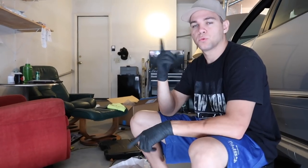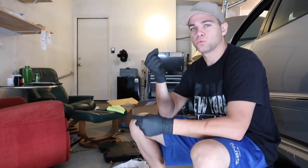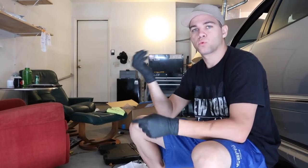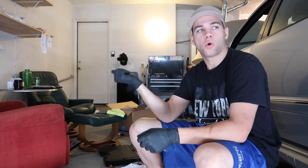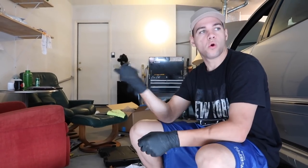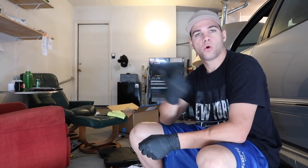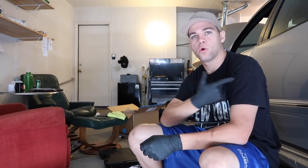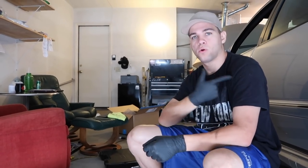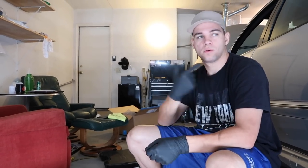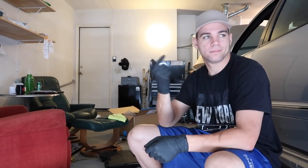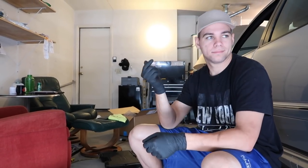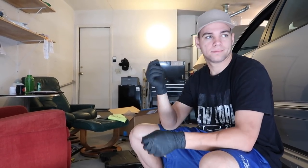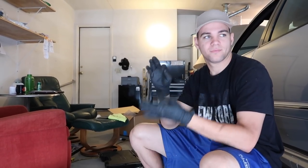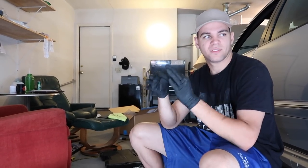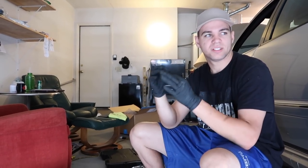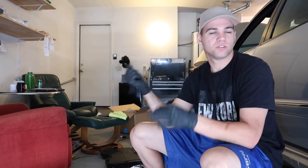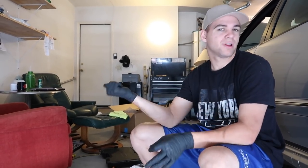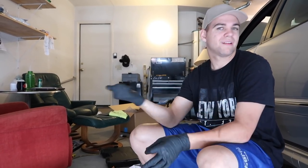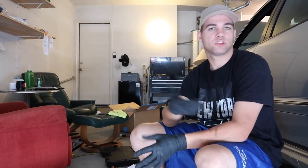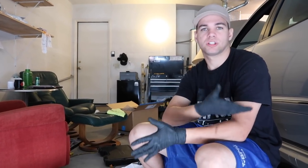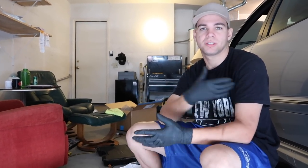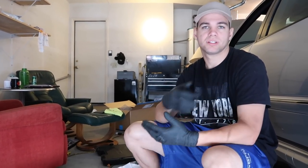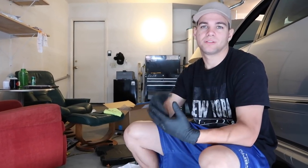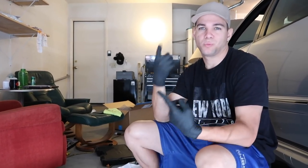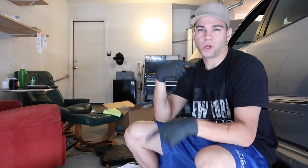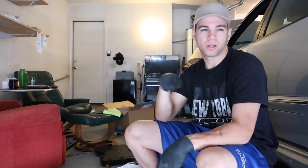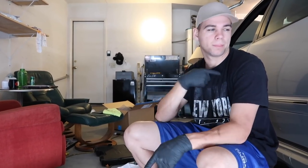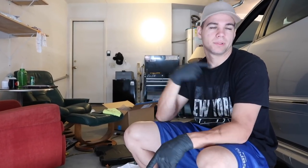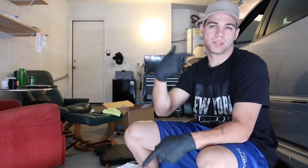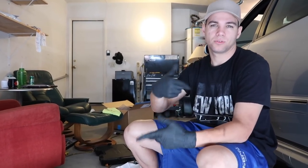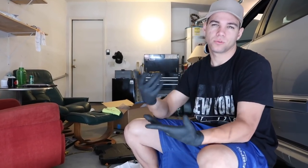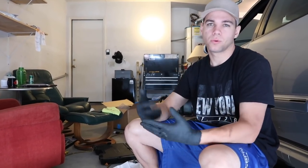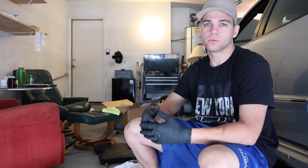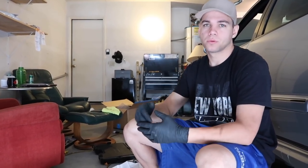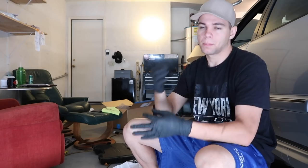R: I'm redoing all of it and fixing everything. While i'm doing it you know